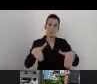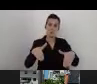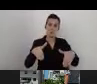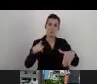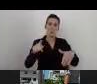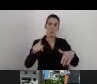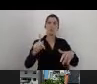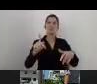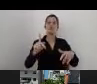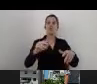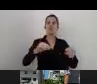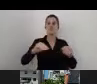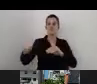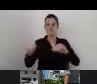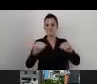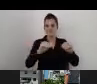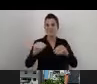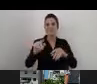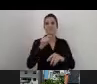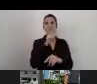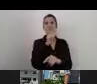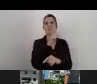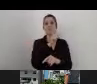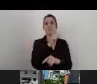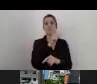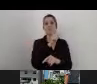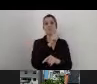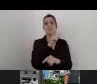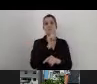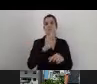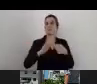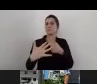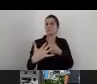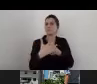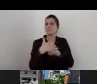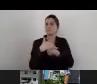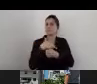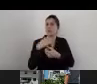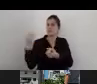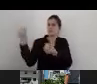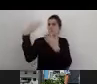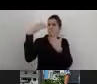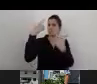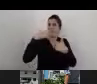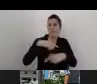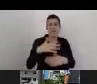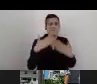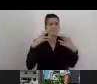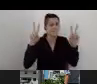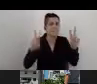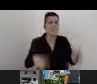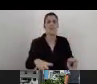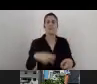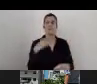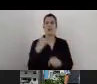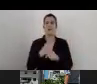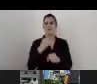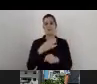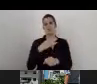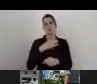He is a very big influence and inspiration for me in all my work regarding accessibility.